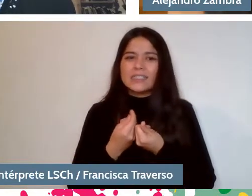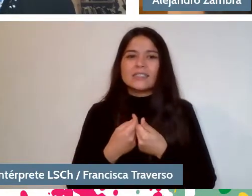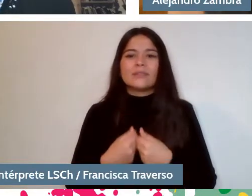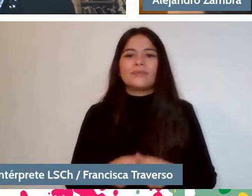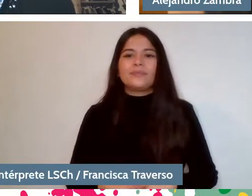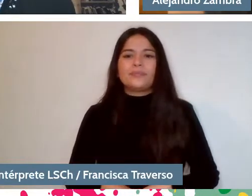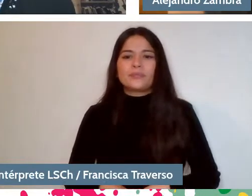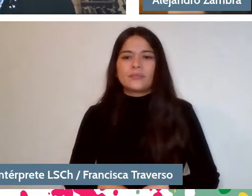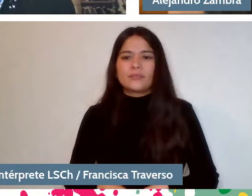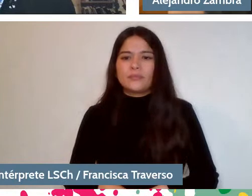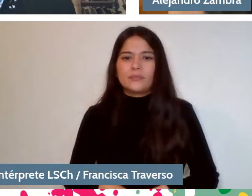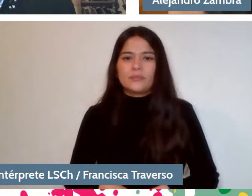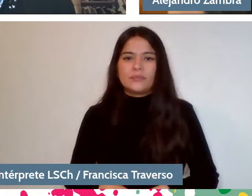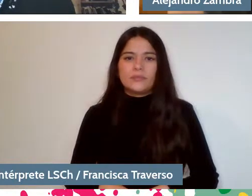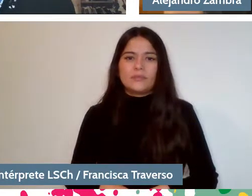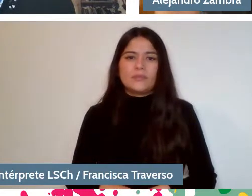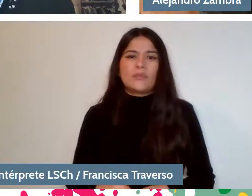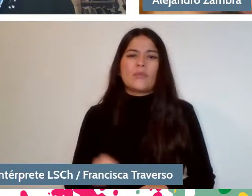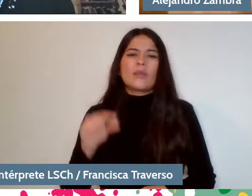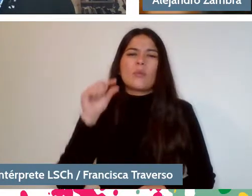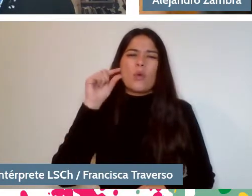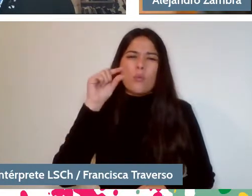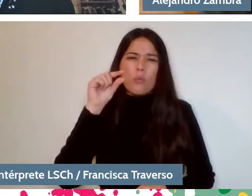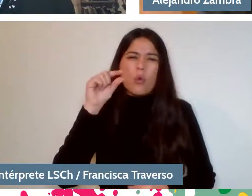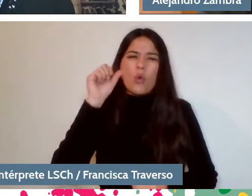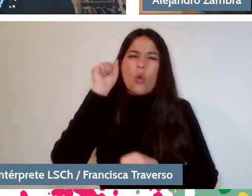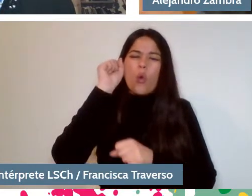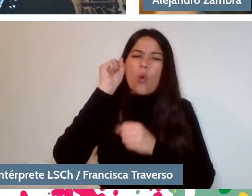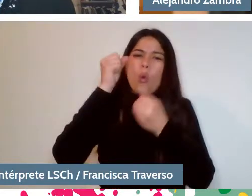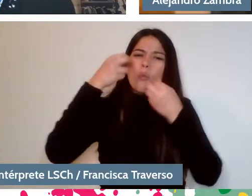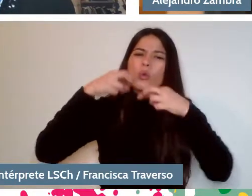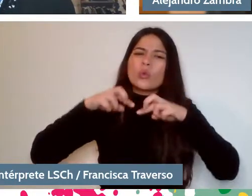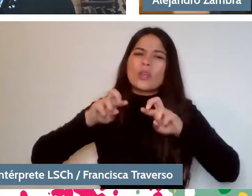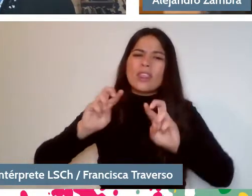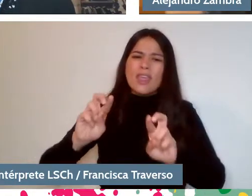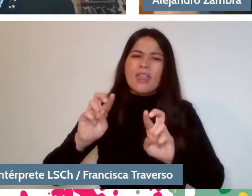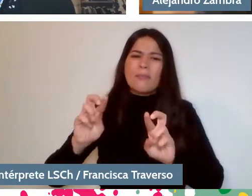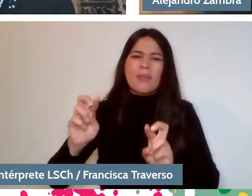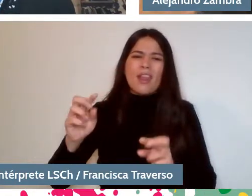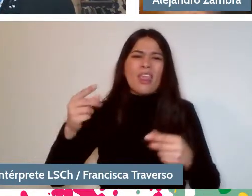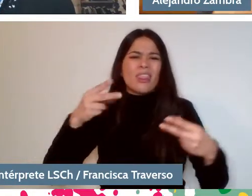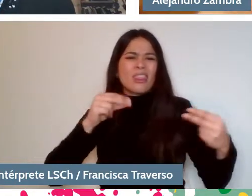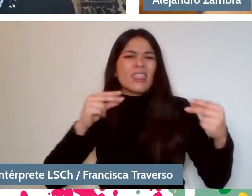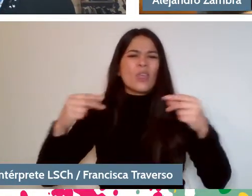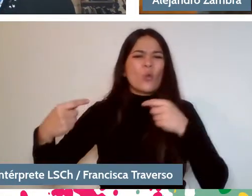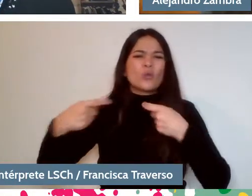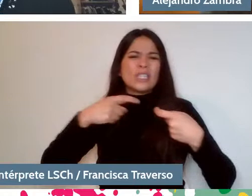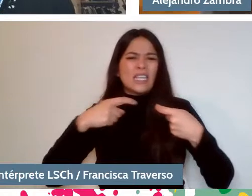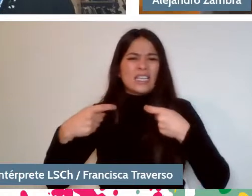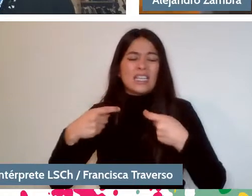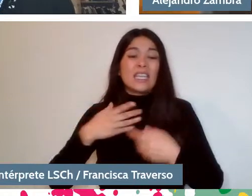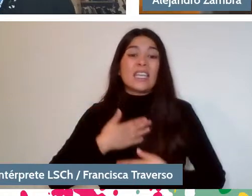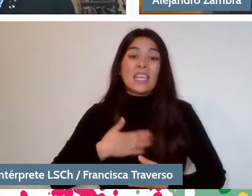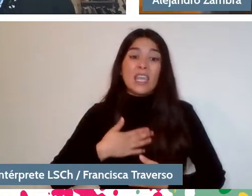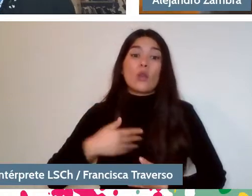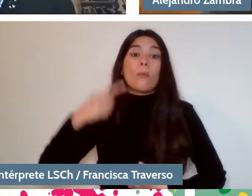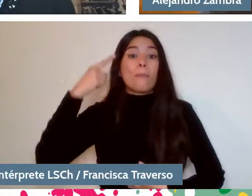and very little opportunity to discuss it, so I would like to think that all Chileans have had the